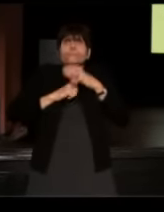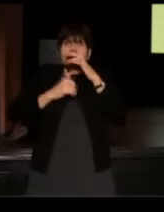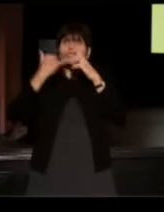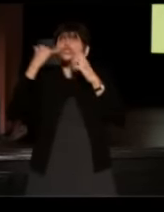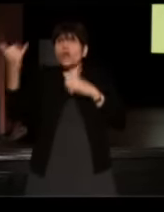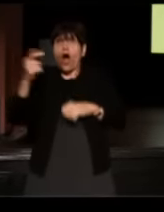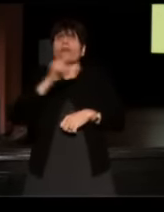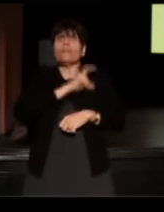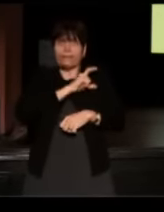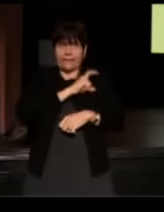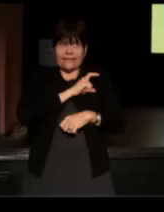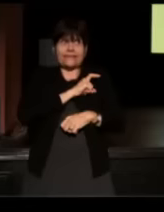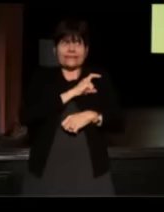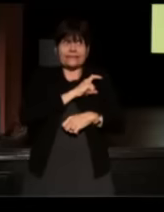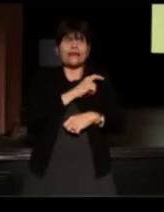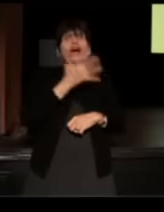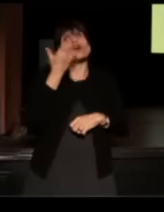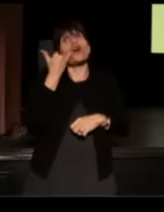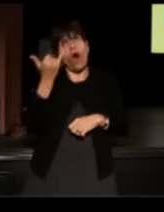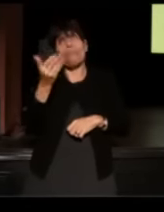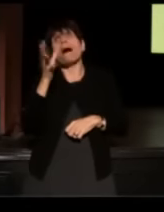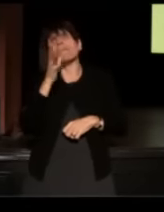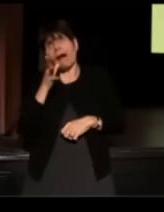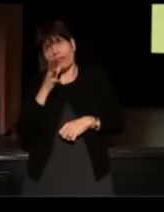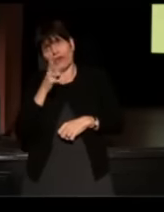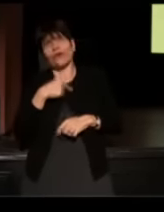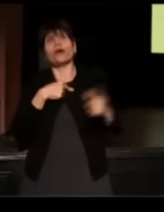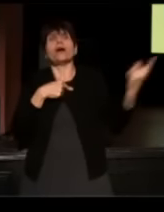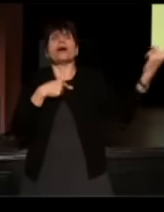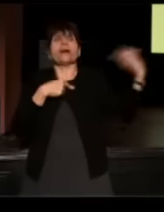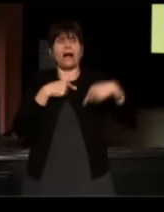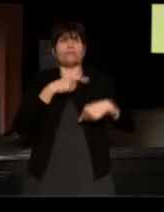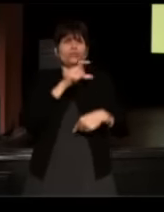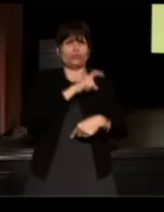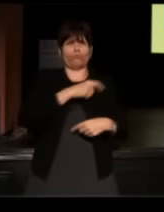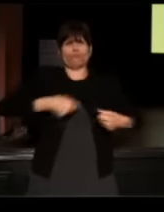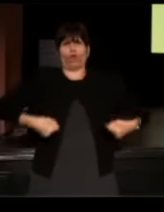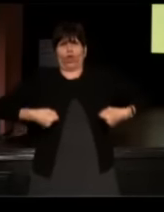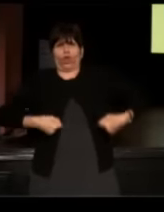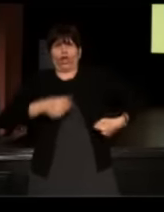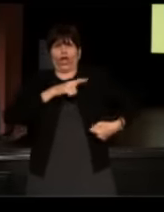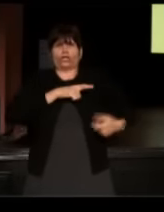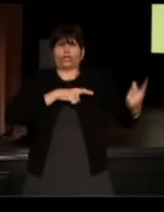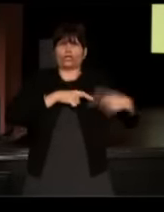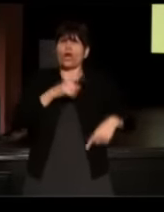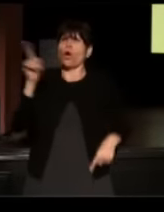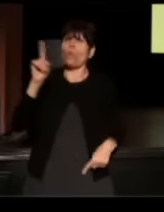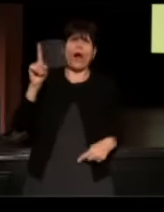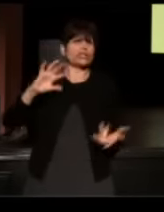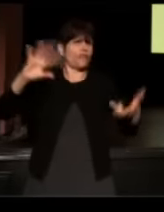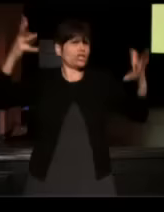So she called the police and subsequently called my mother. Police came down, two burly guys and said, "Where's the disturbance?"